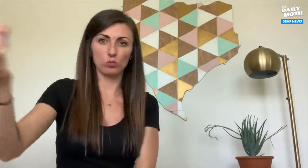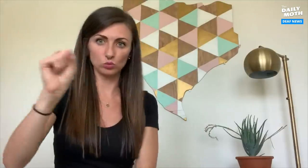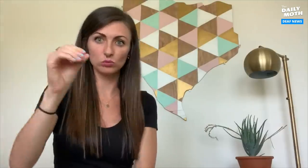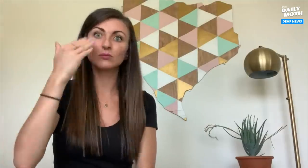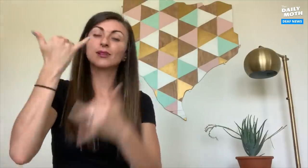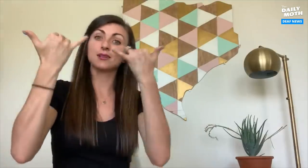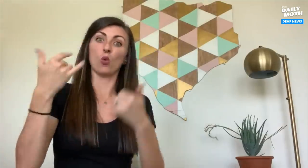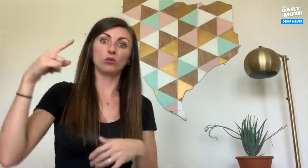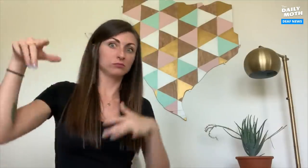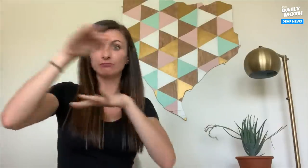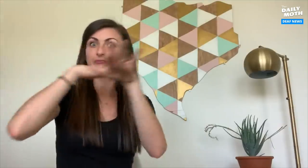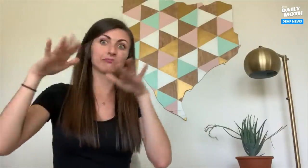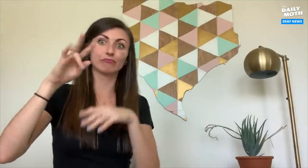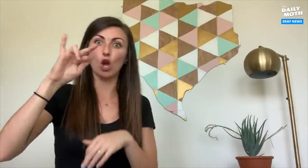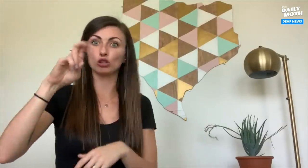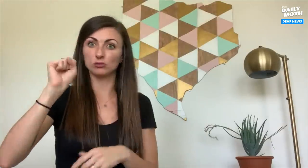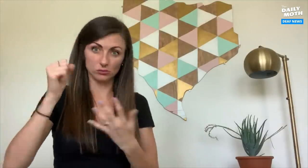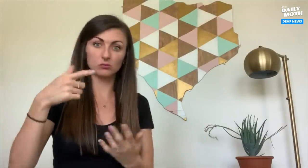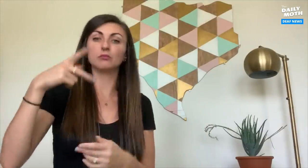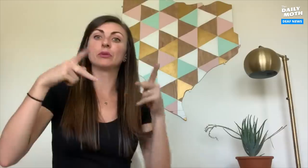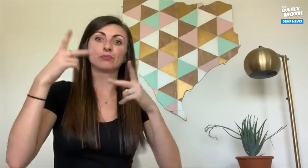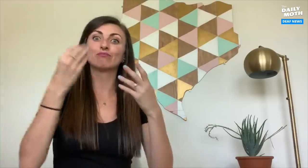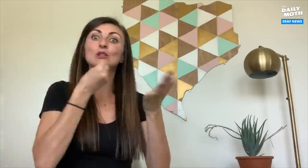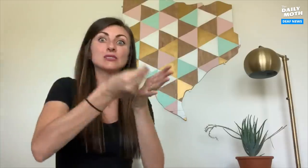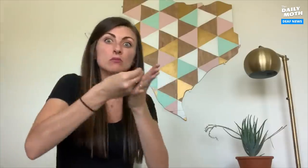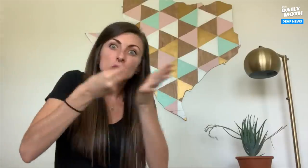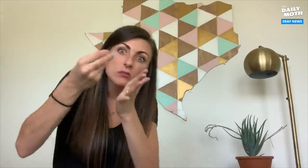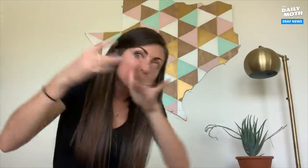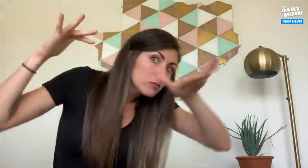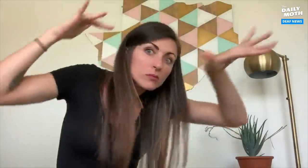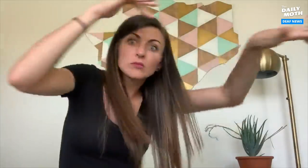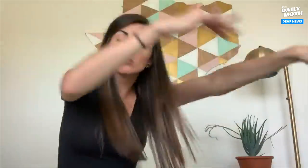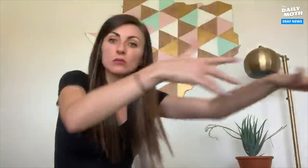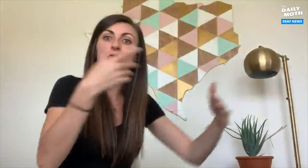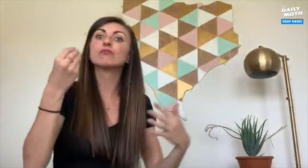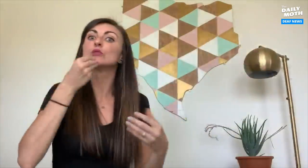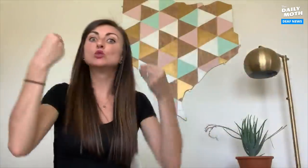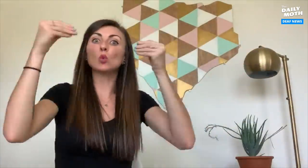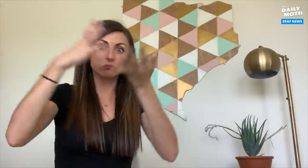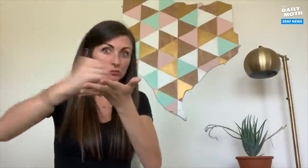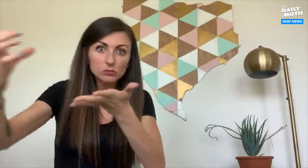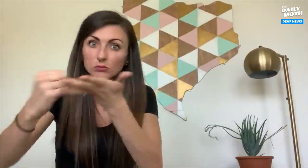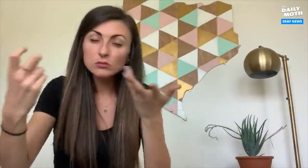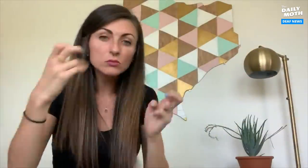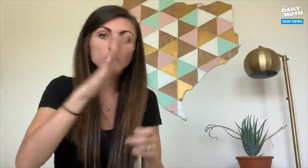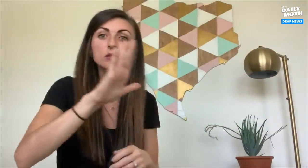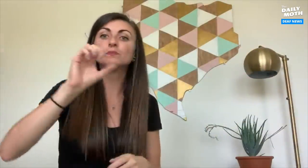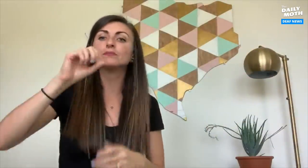while the other 50% of its people eat out. Knowing this, now people are swarming to food stores and clearing their shelves.